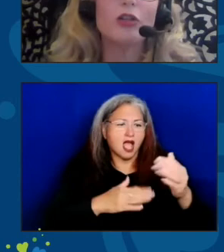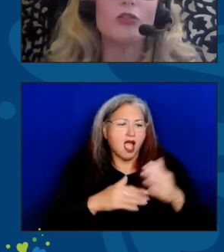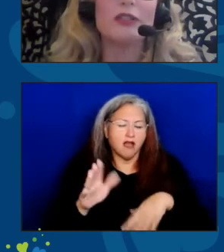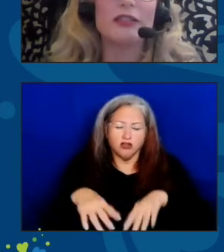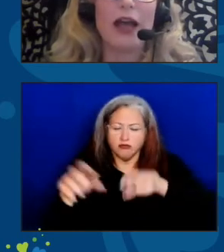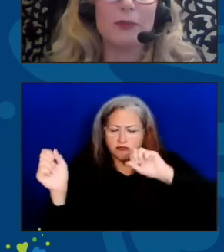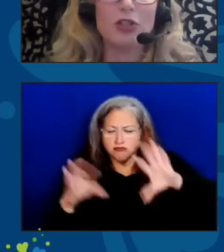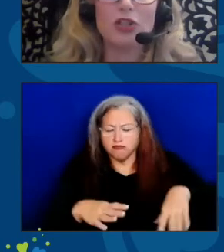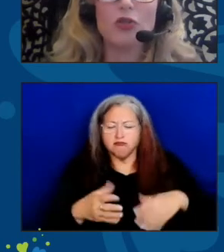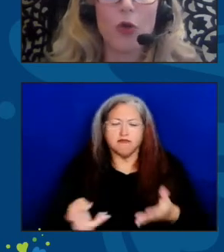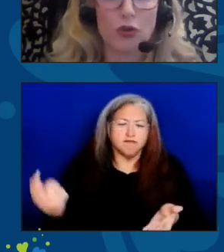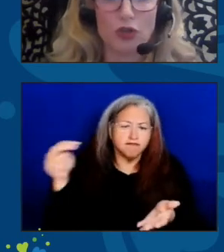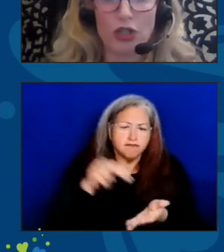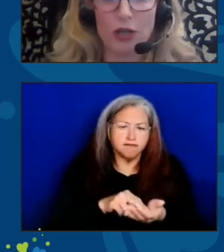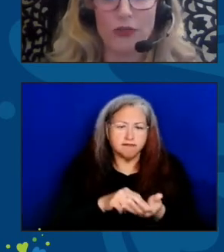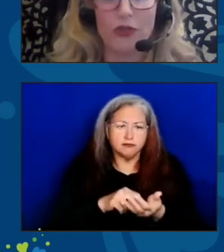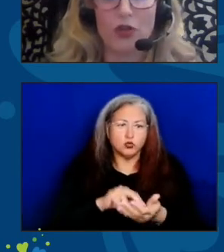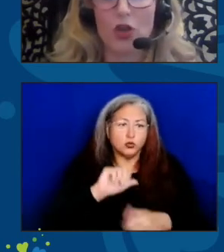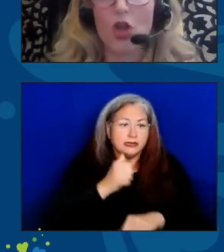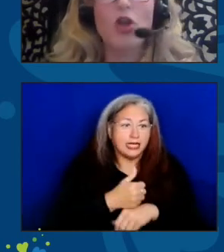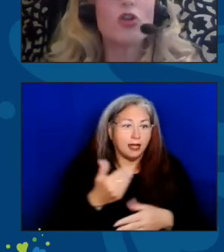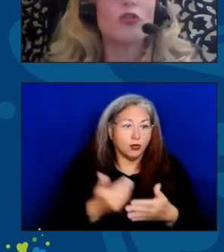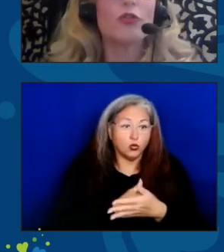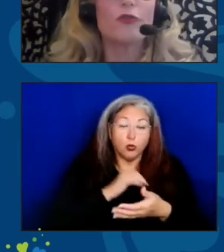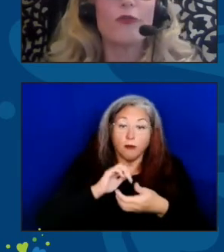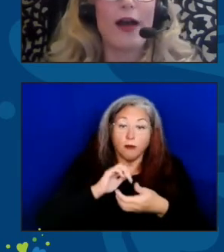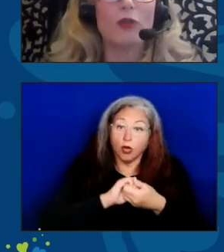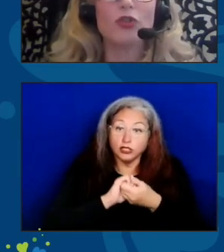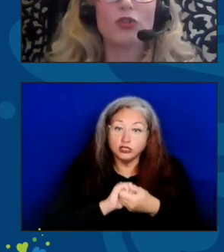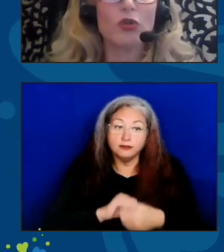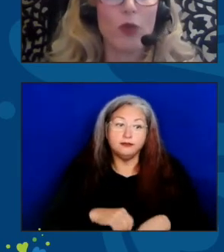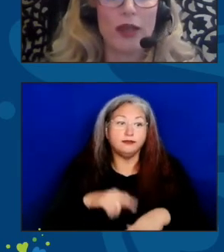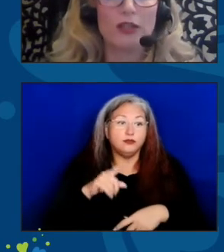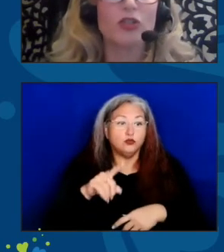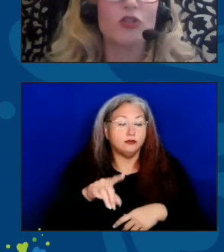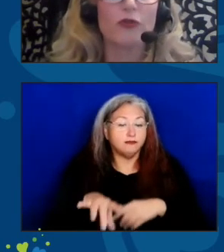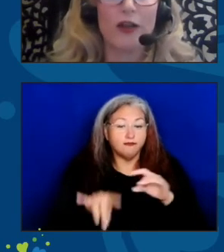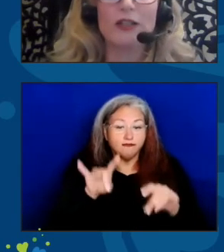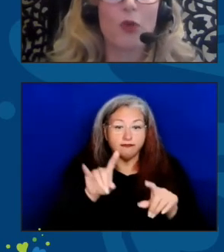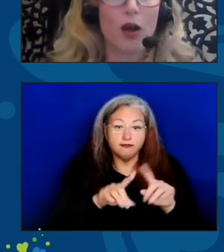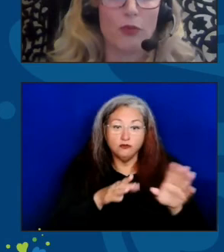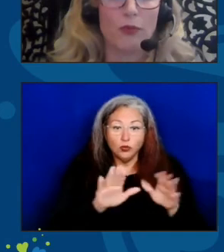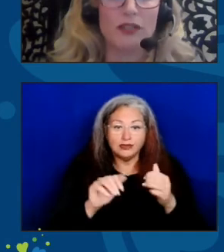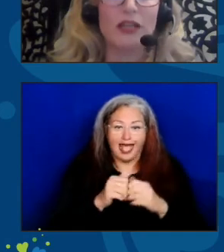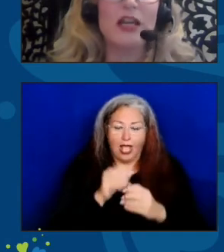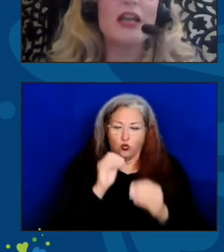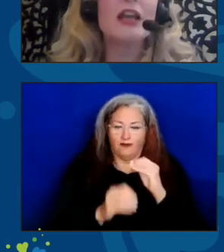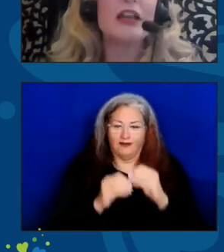You established new partnerships. You found new ways to fix problems,